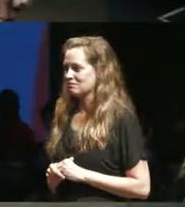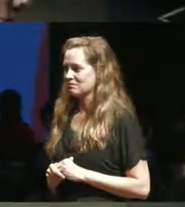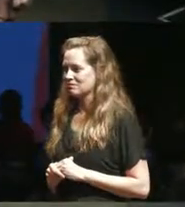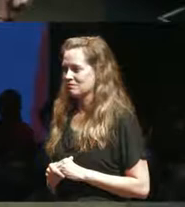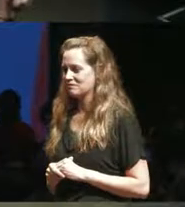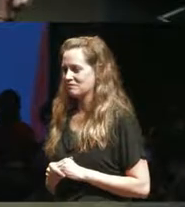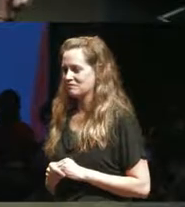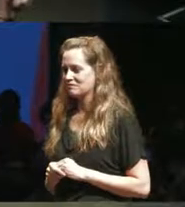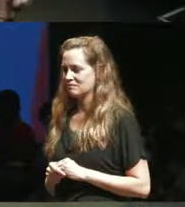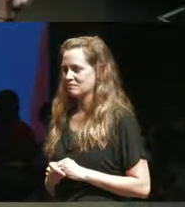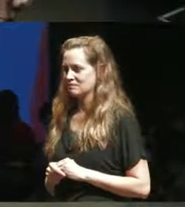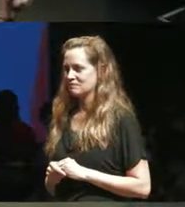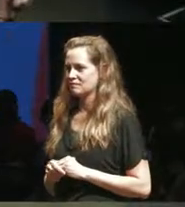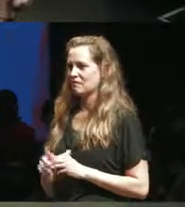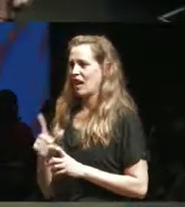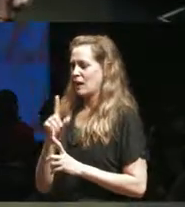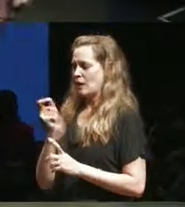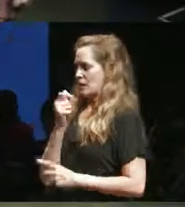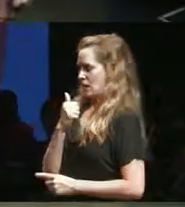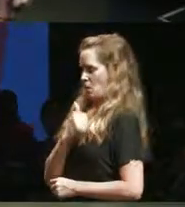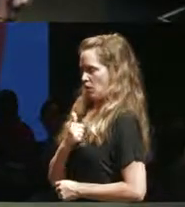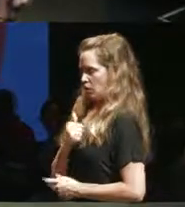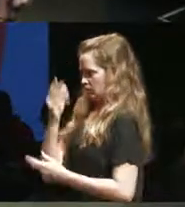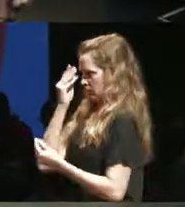feel sort of apologetic with what I'm about to say because I feel like so much